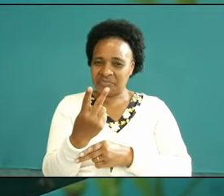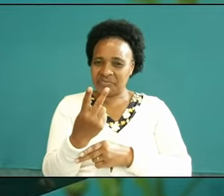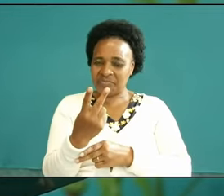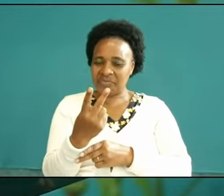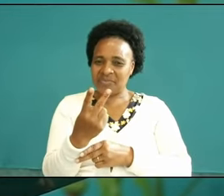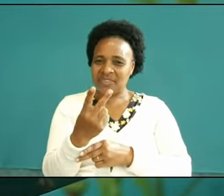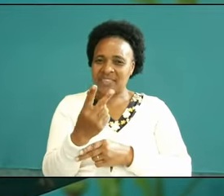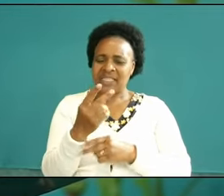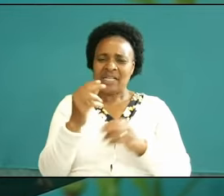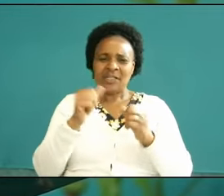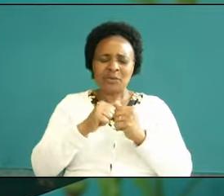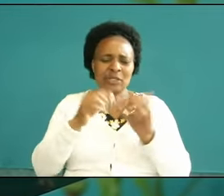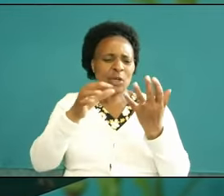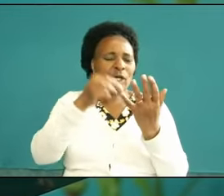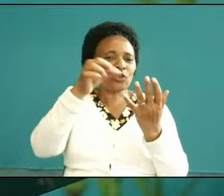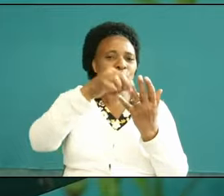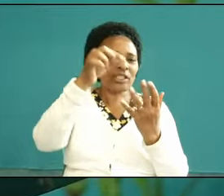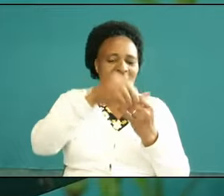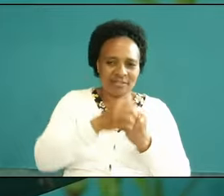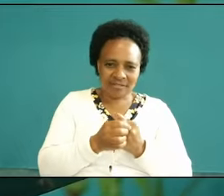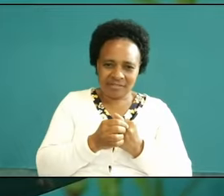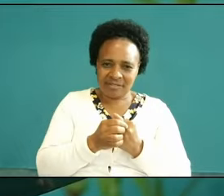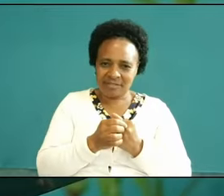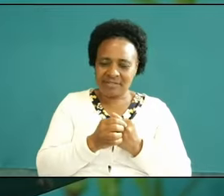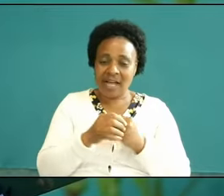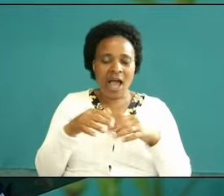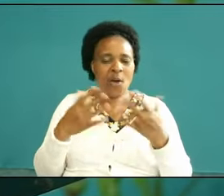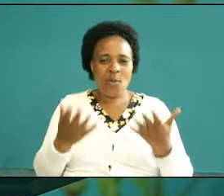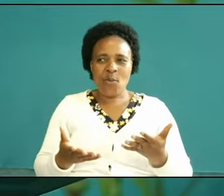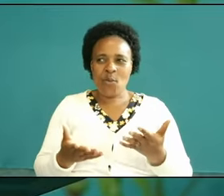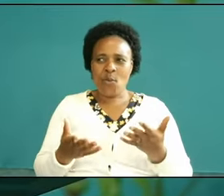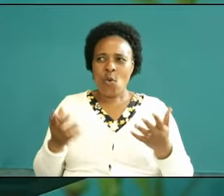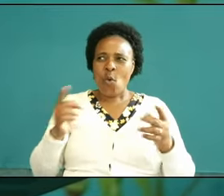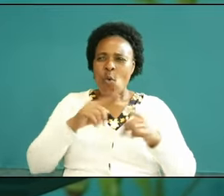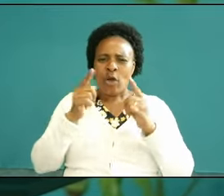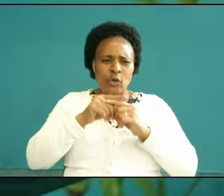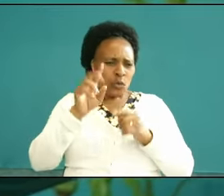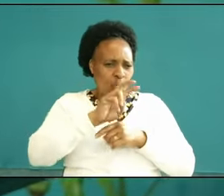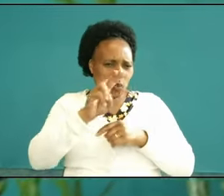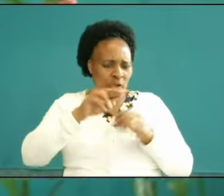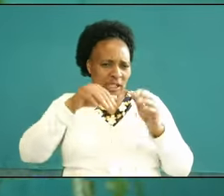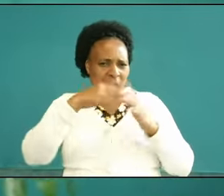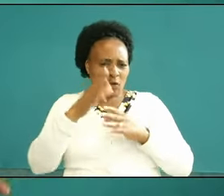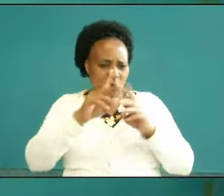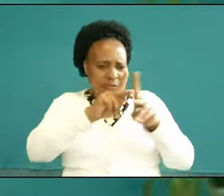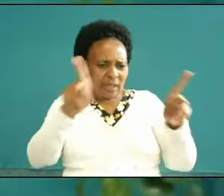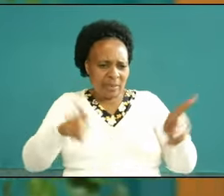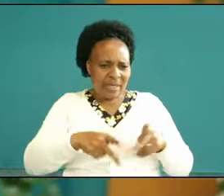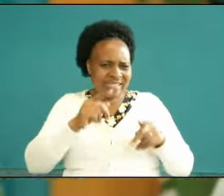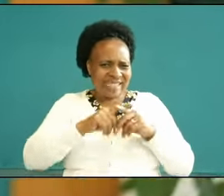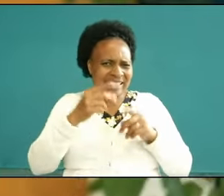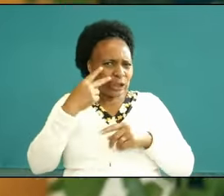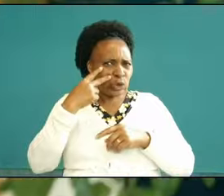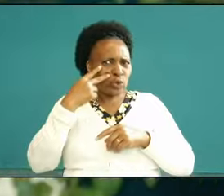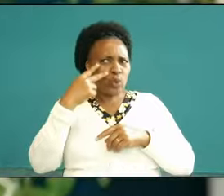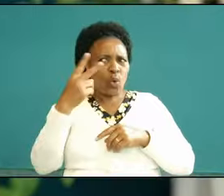was so terrifying now the servant of Elijah when he walked out of their place and he saw the vast